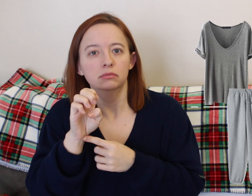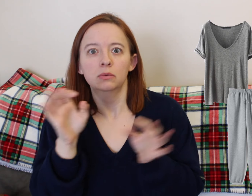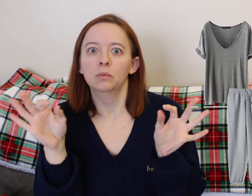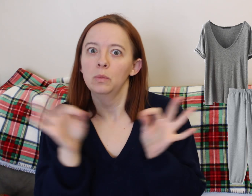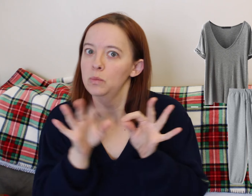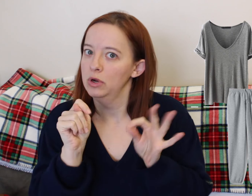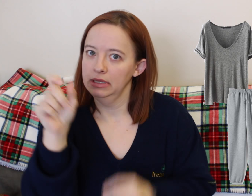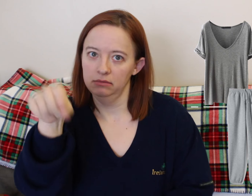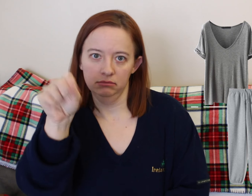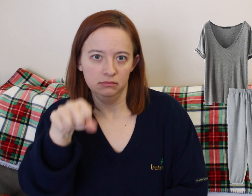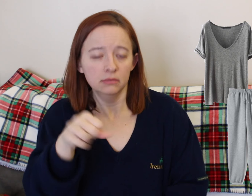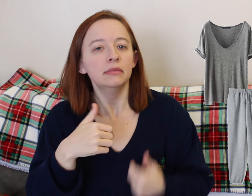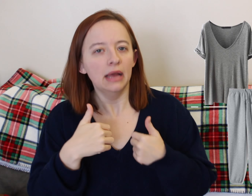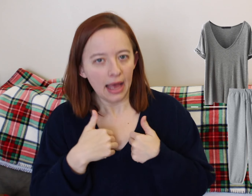Don't try to be pretty or cute.